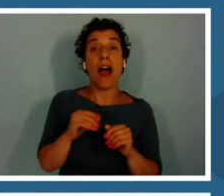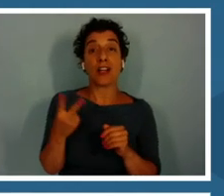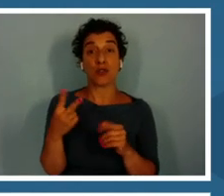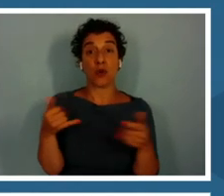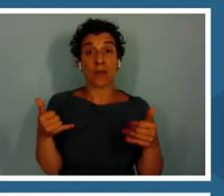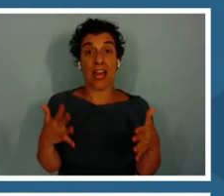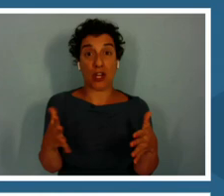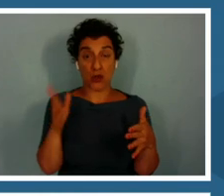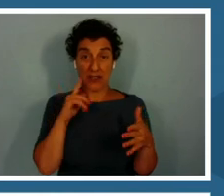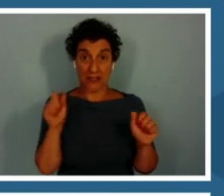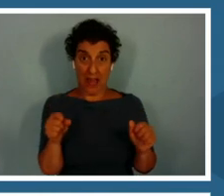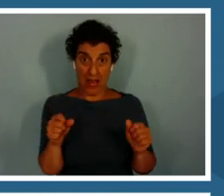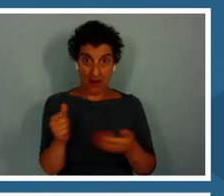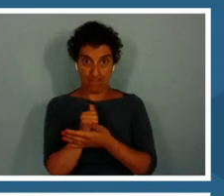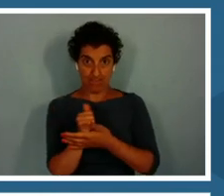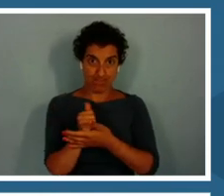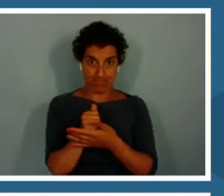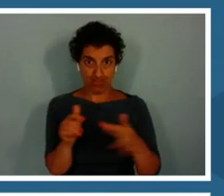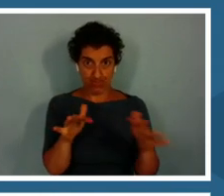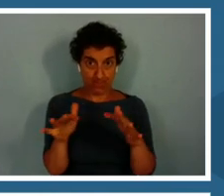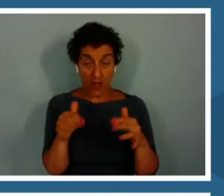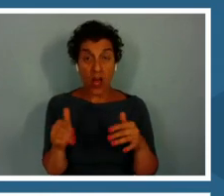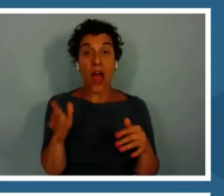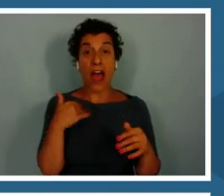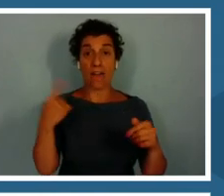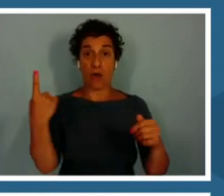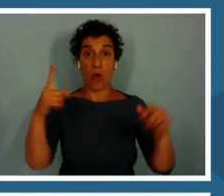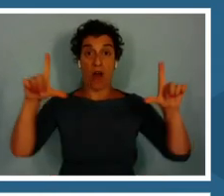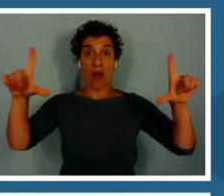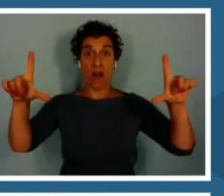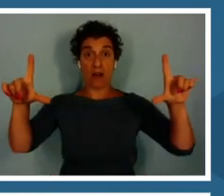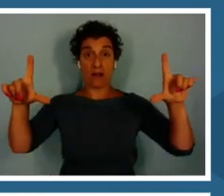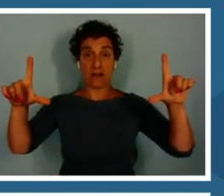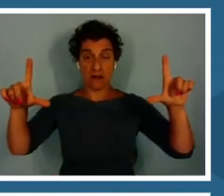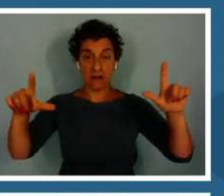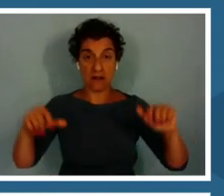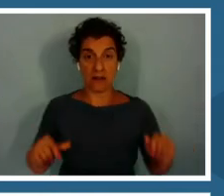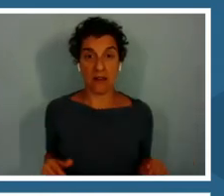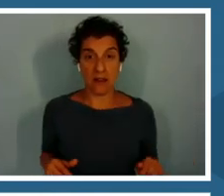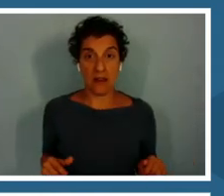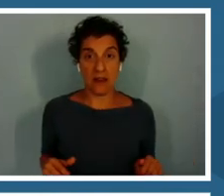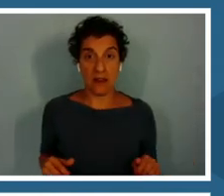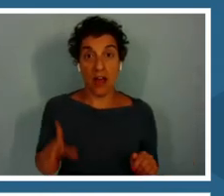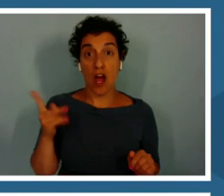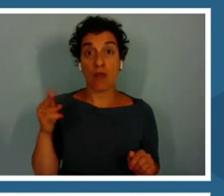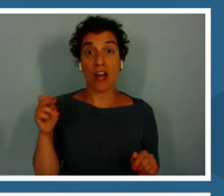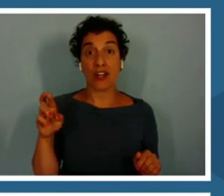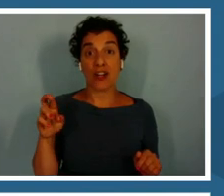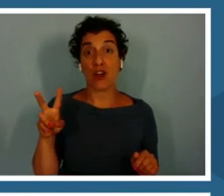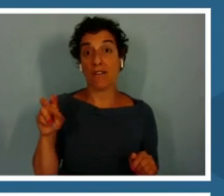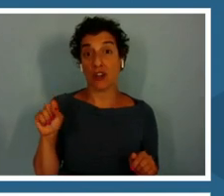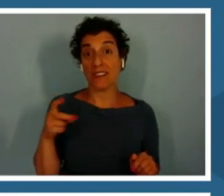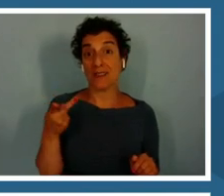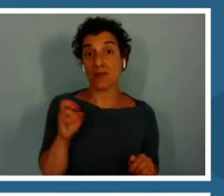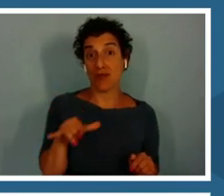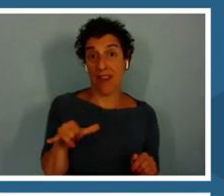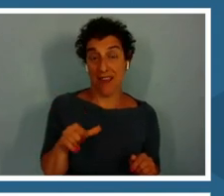There going to share a single screen to play the predator versus prey game they will record